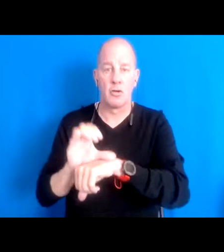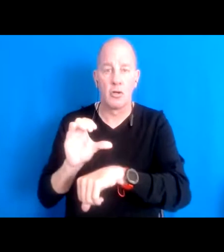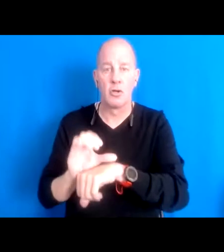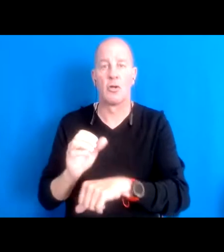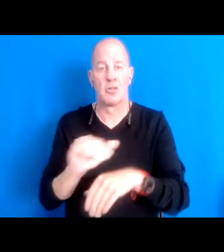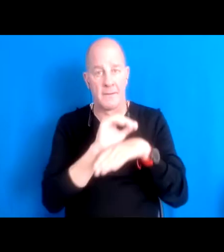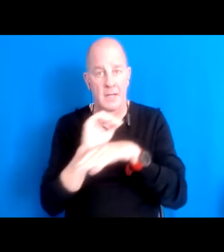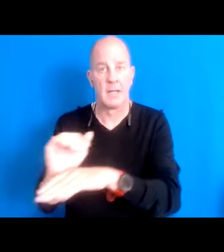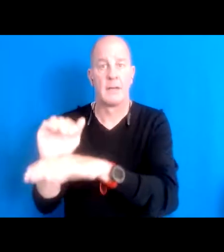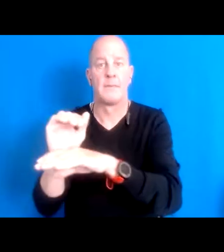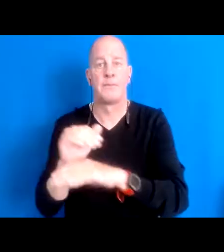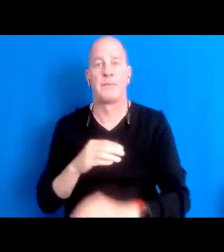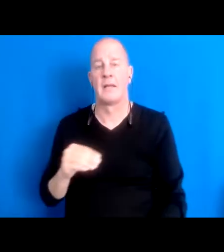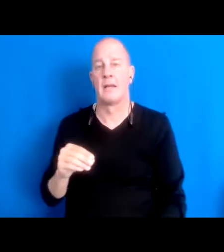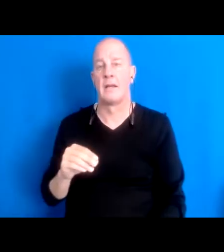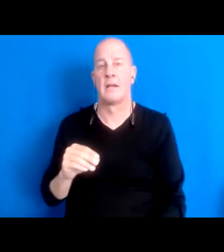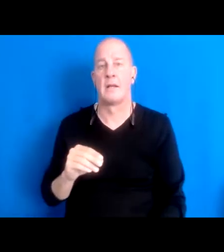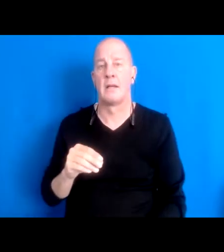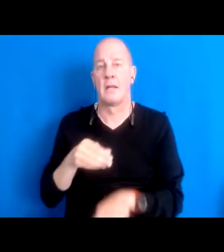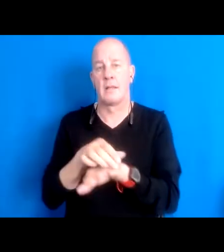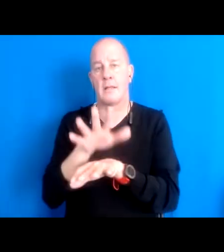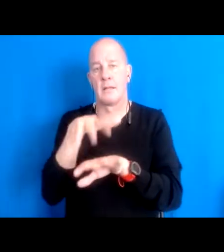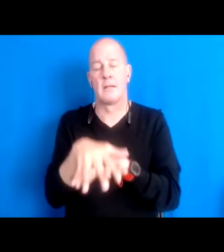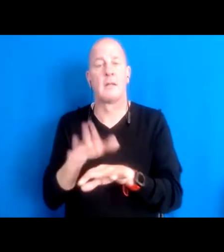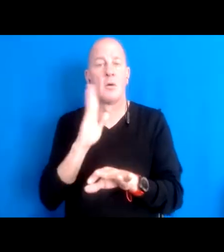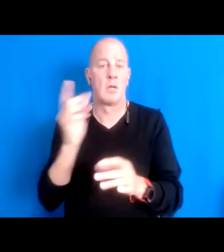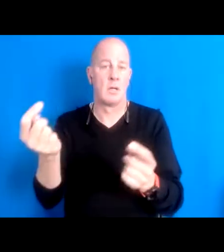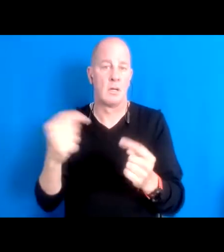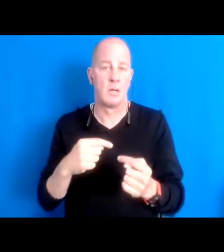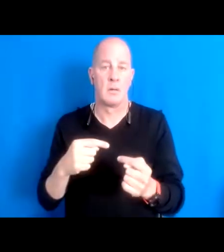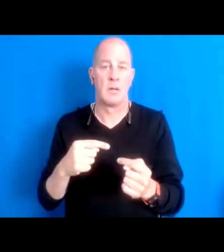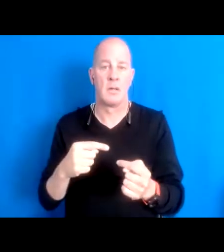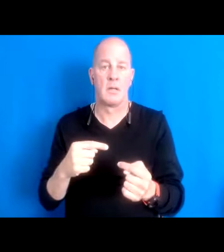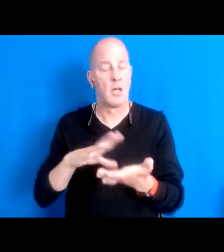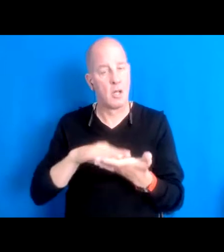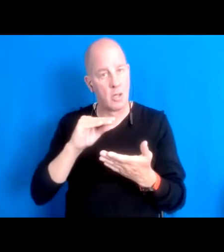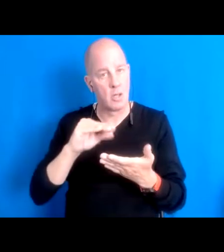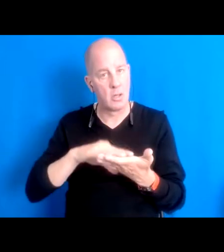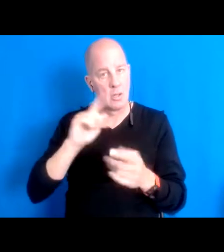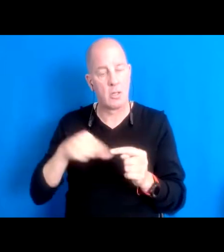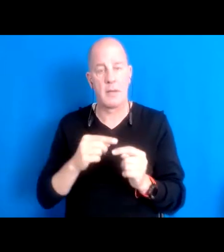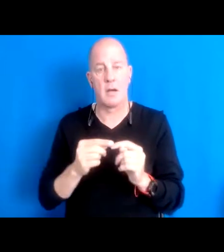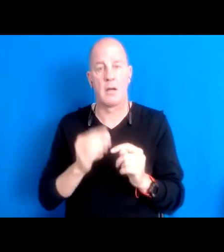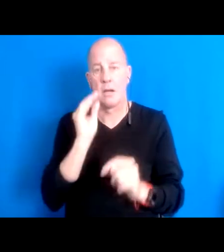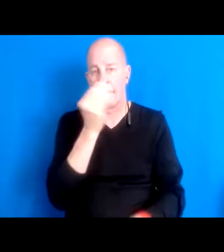And that too many indigenous folks would come to get about a flower. 15:56:17 At this day till the end of the sermon.